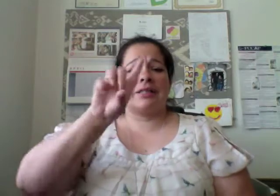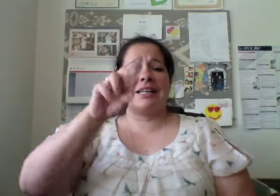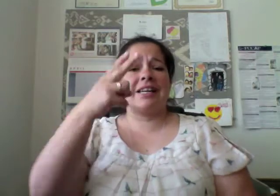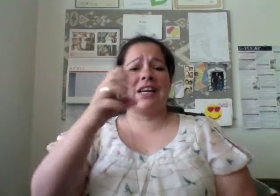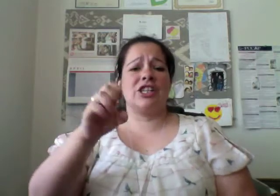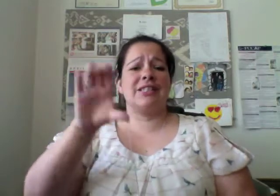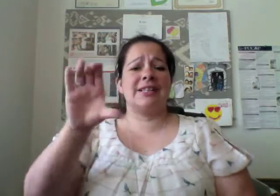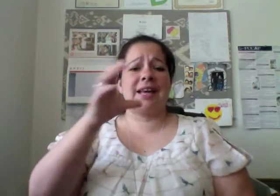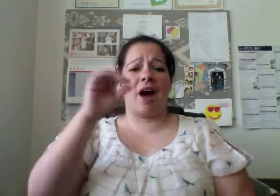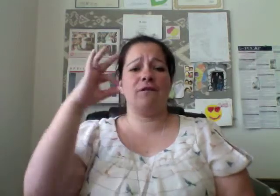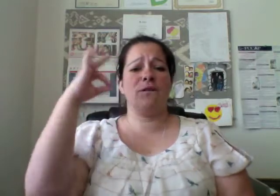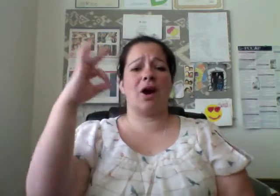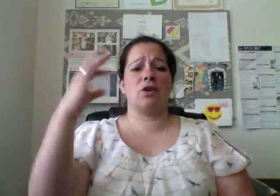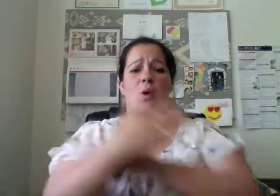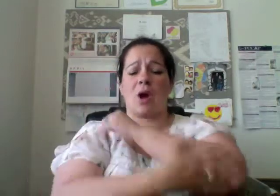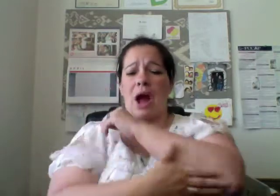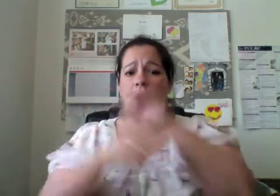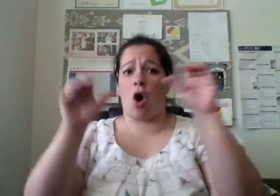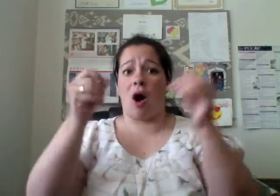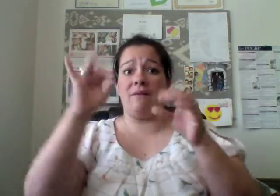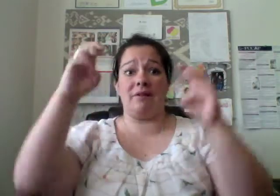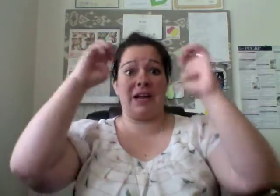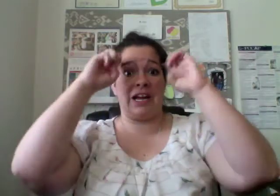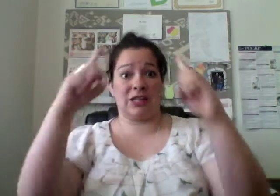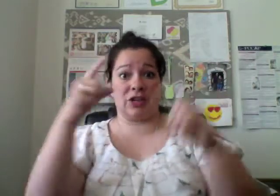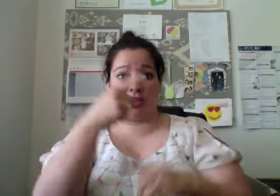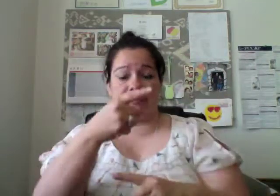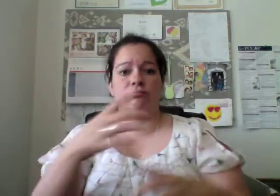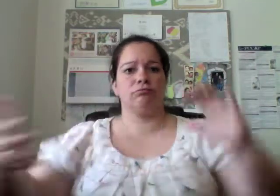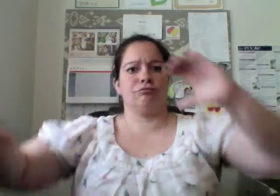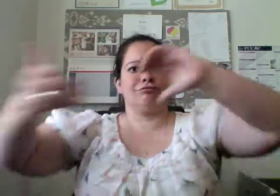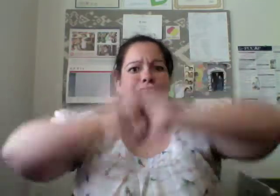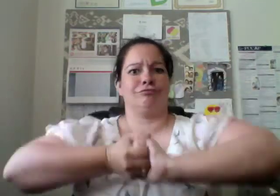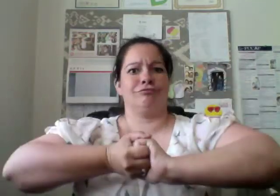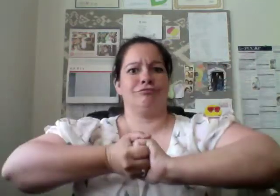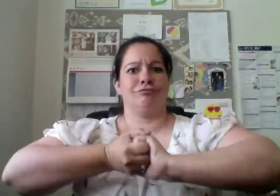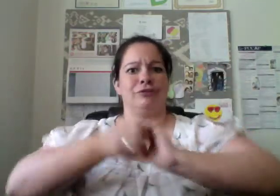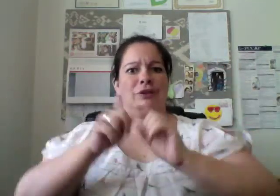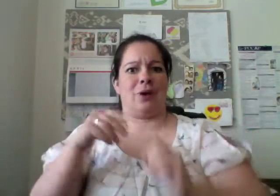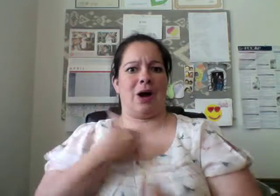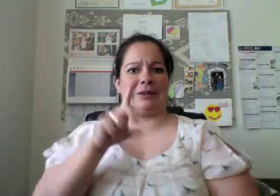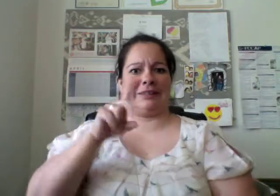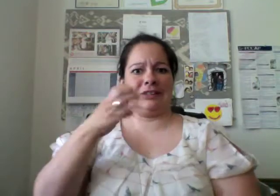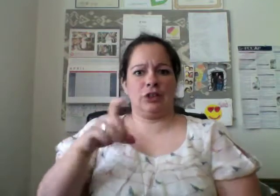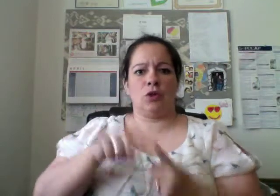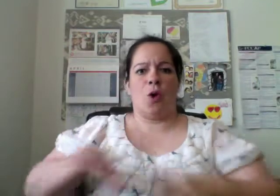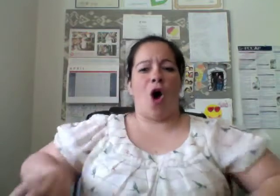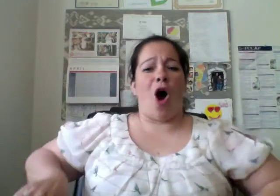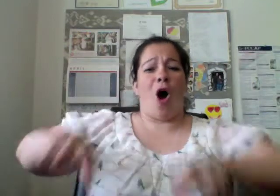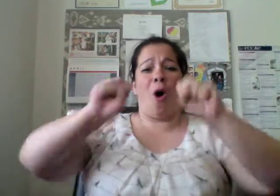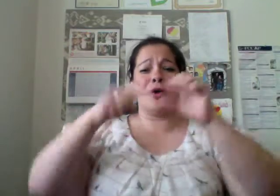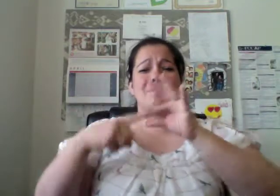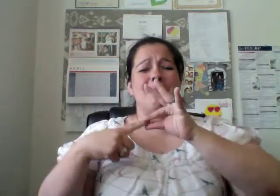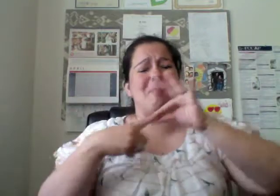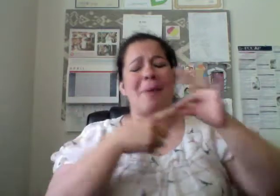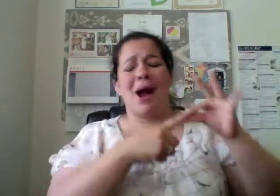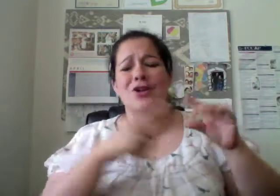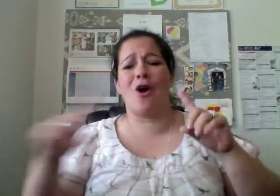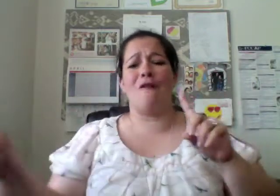DHHSC and Fresno County Office of Education are partnering to host this special and first